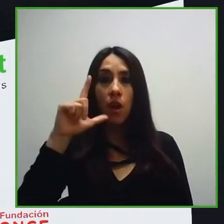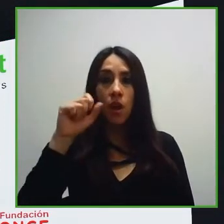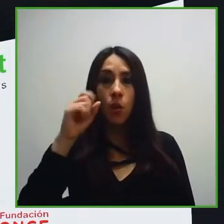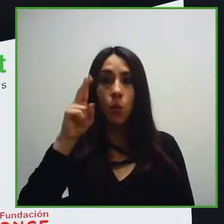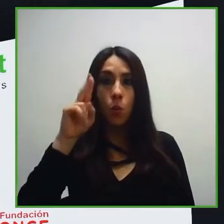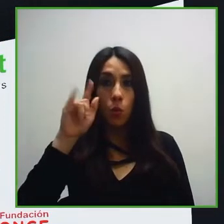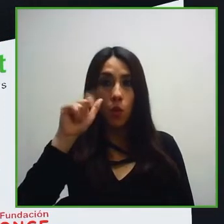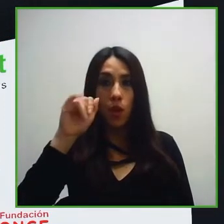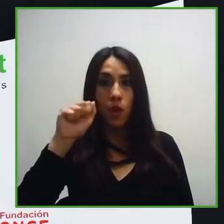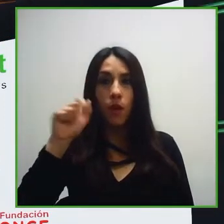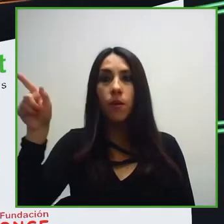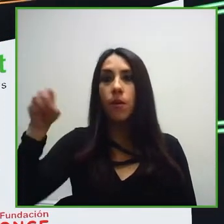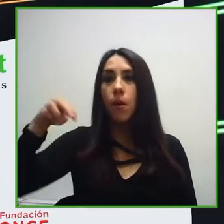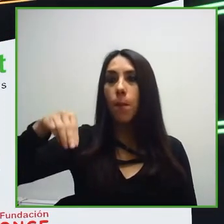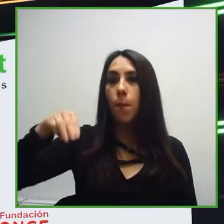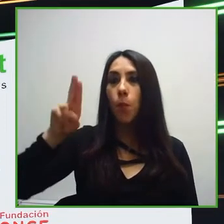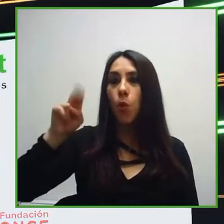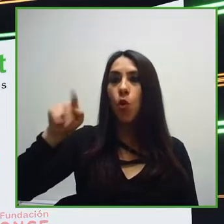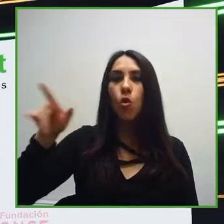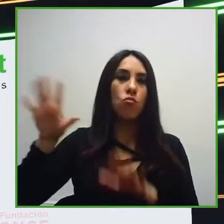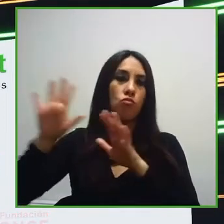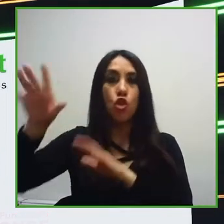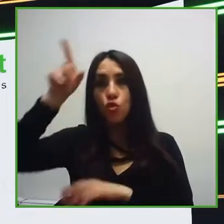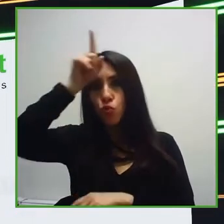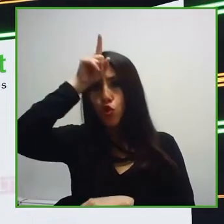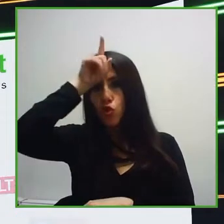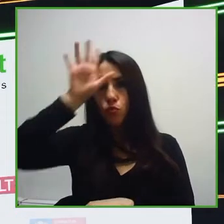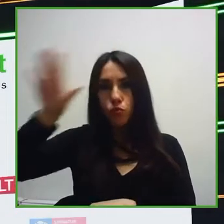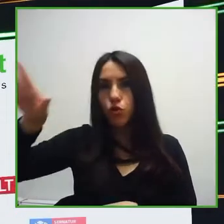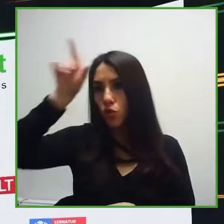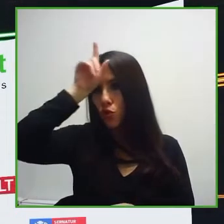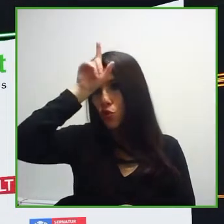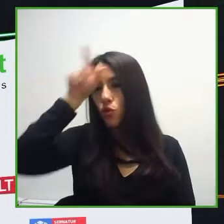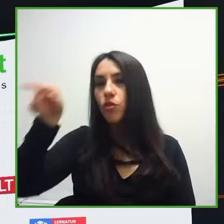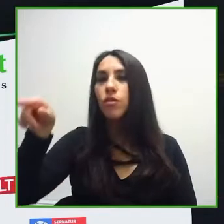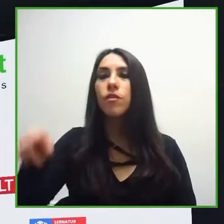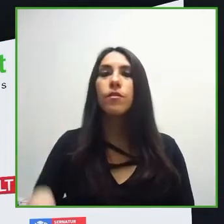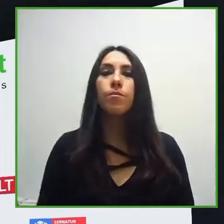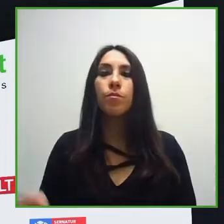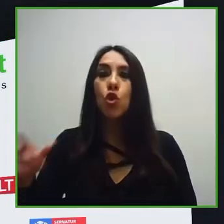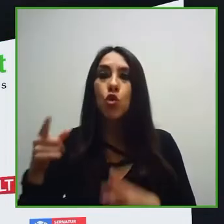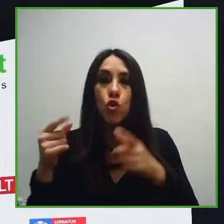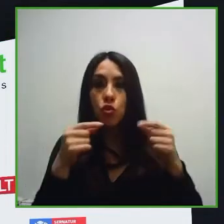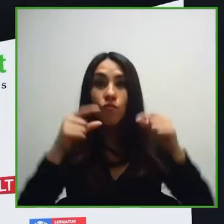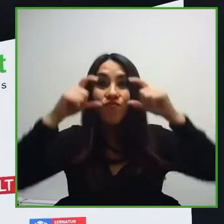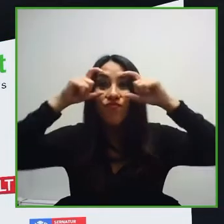a German organization that have created a technology based on smart glasses that